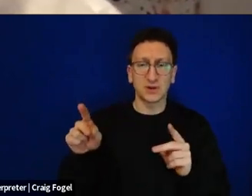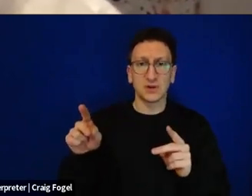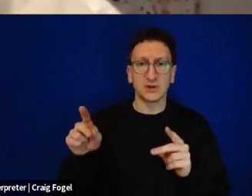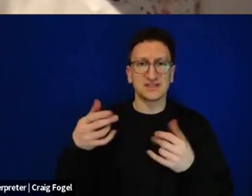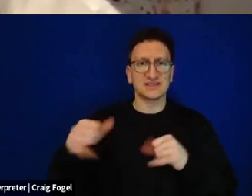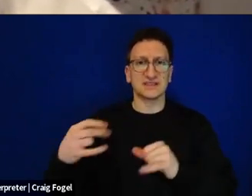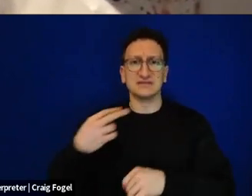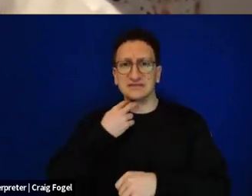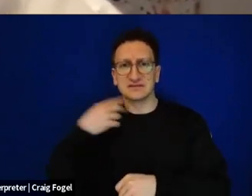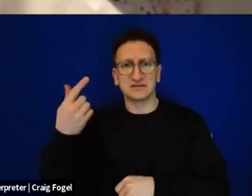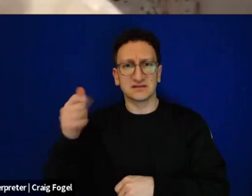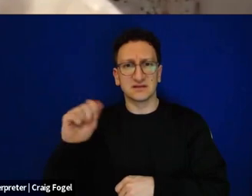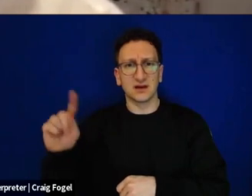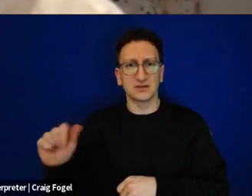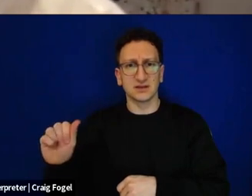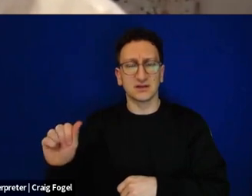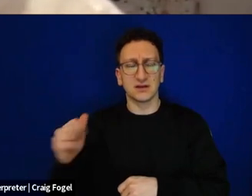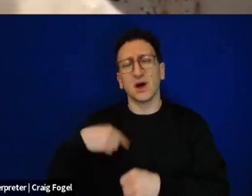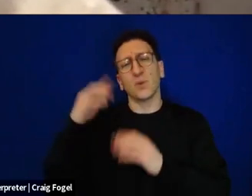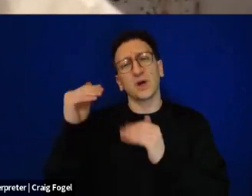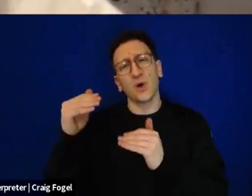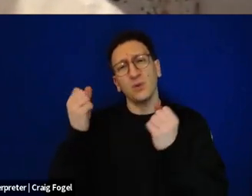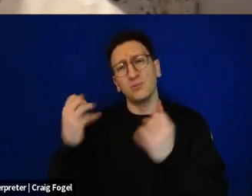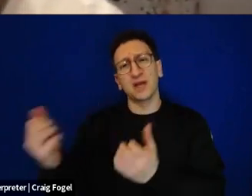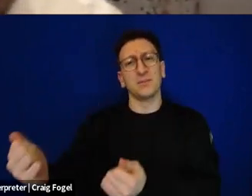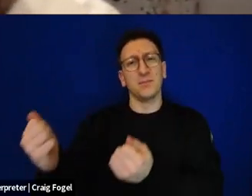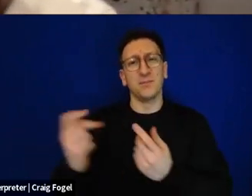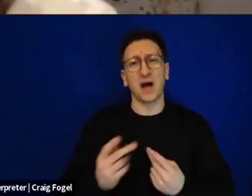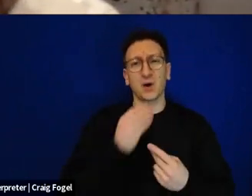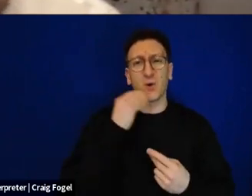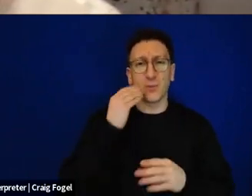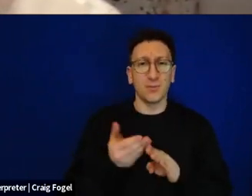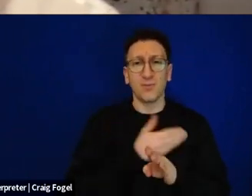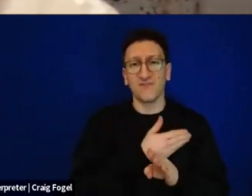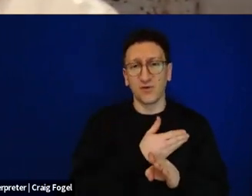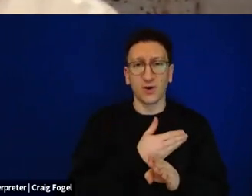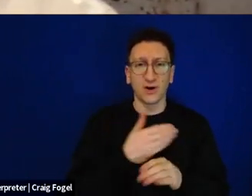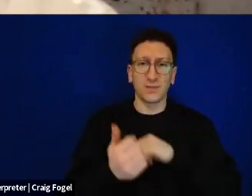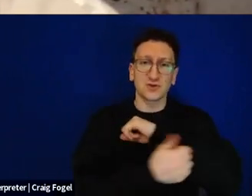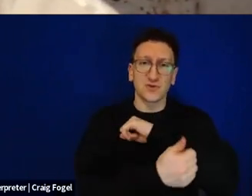will be able to come home before Pesach. I saw the Goldberg Poland family a few days ago,